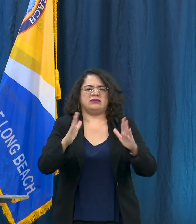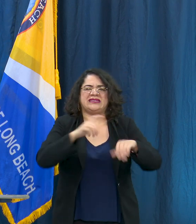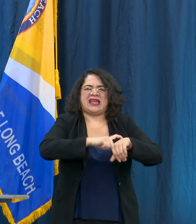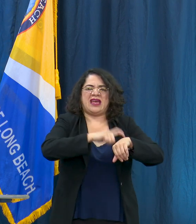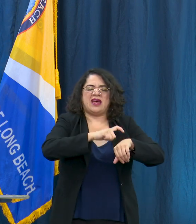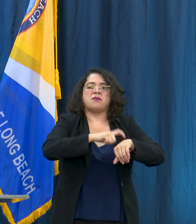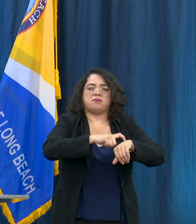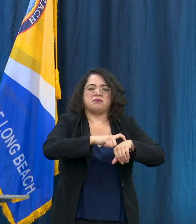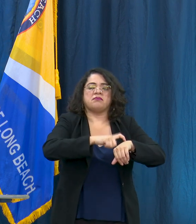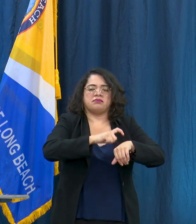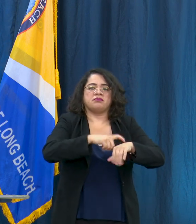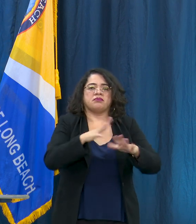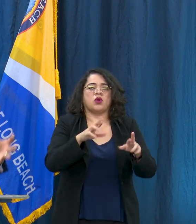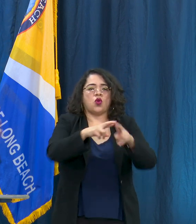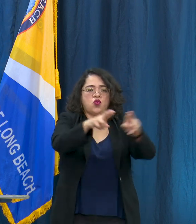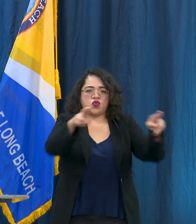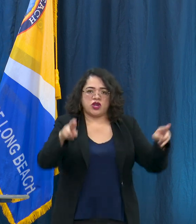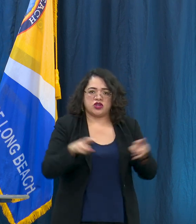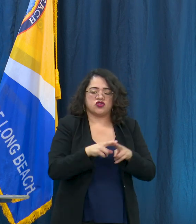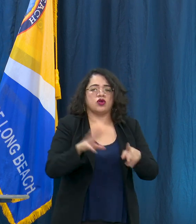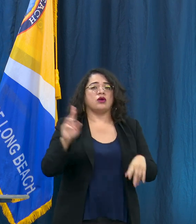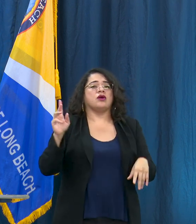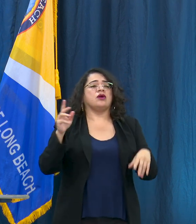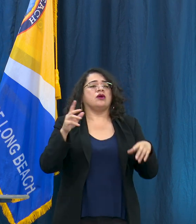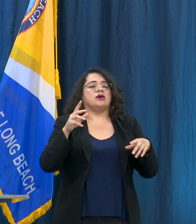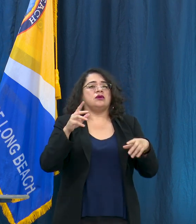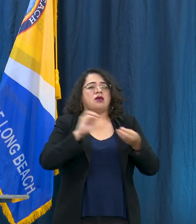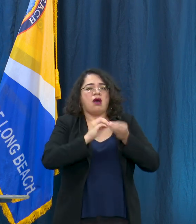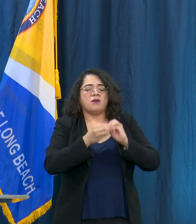partners and we have hundreds of volunteers and staff that are out doing